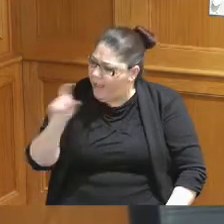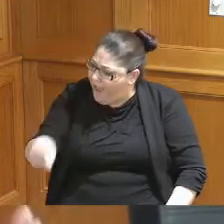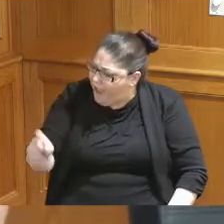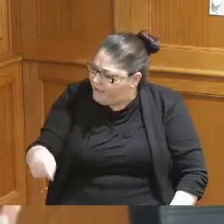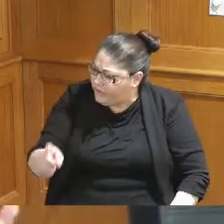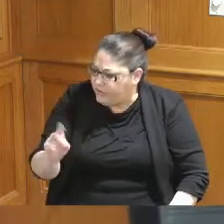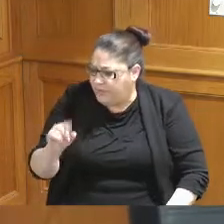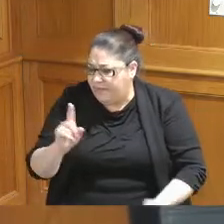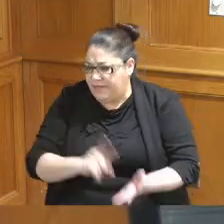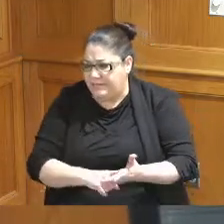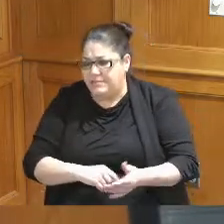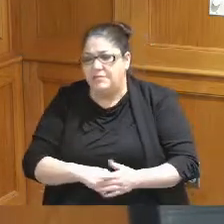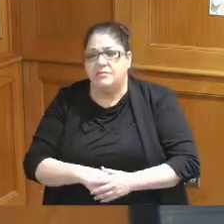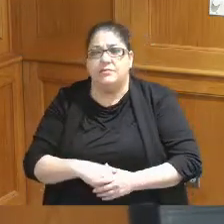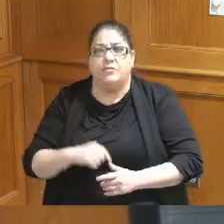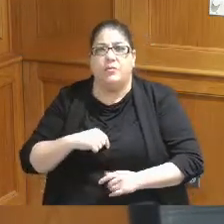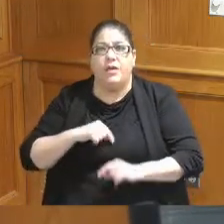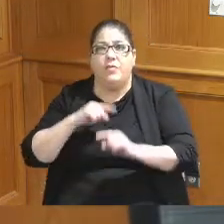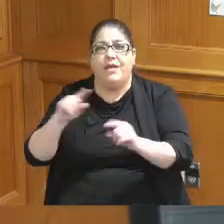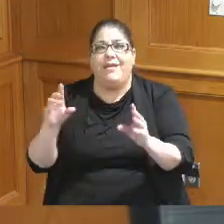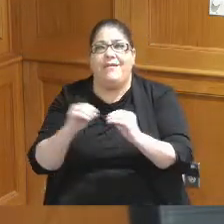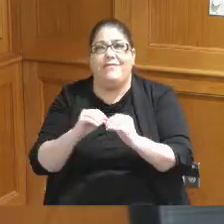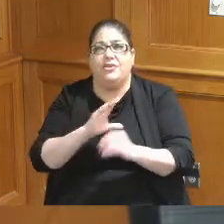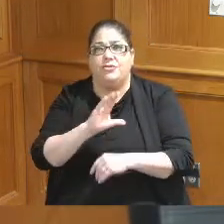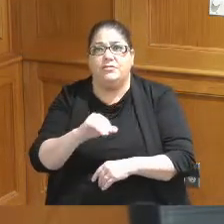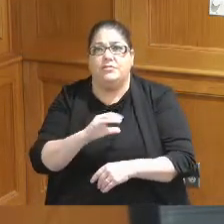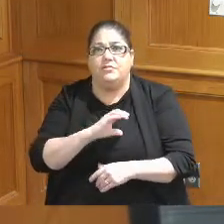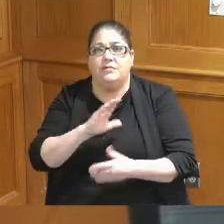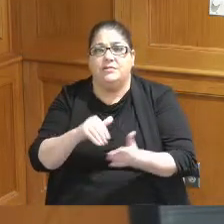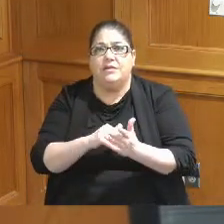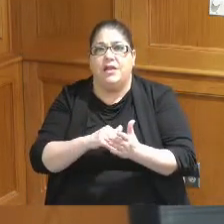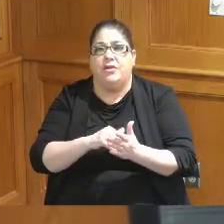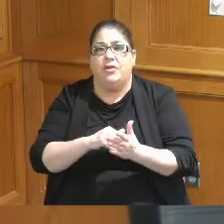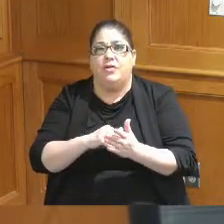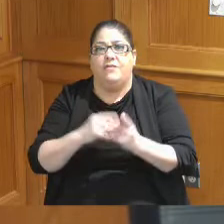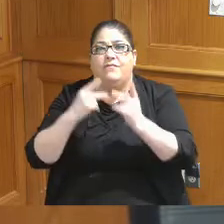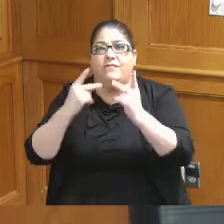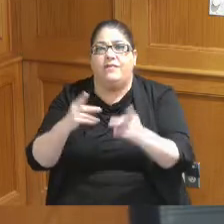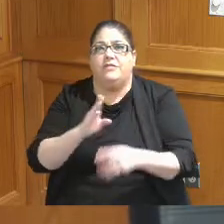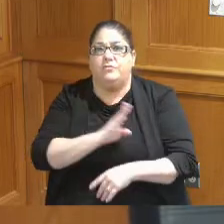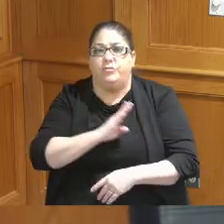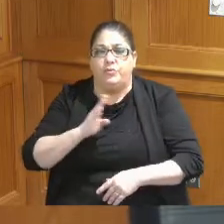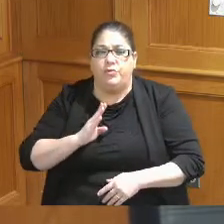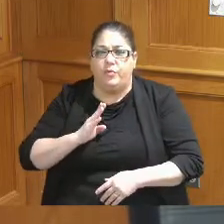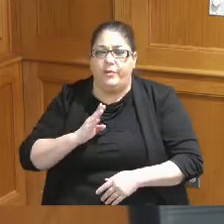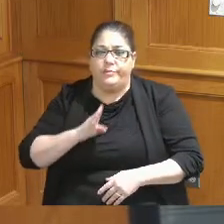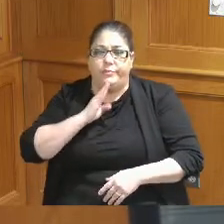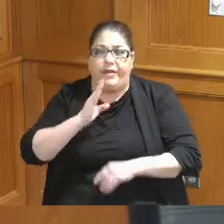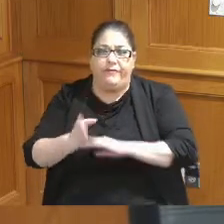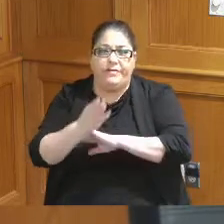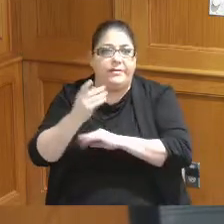we were at the convention visitors bureau luncheon or breakfast or whatever it was annual meeting we